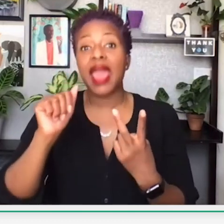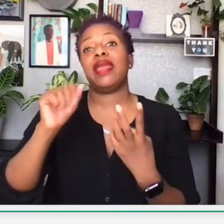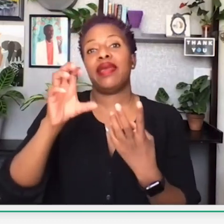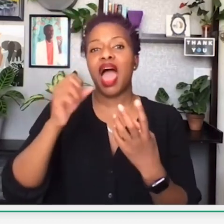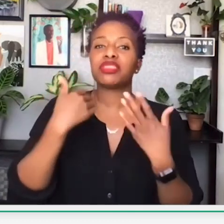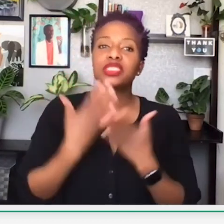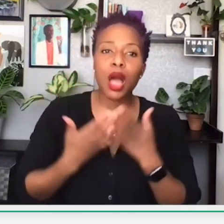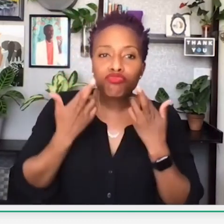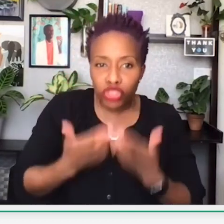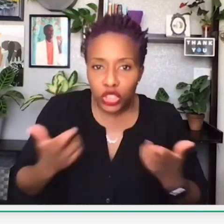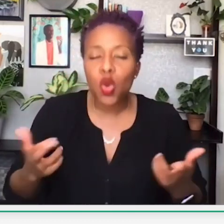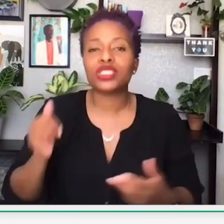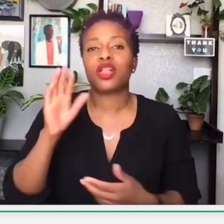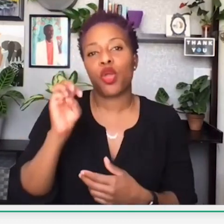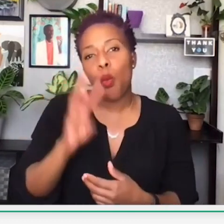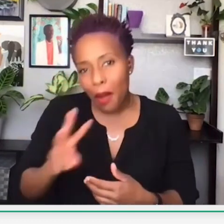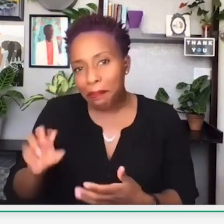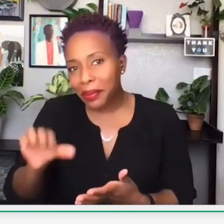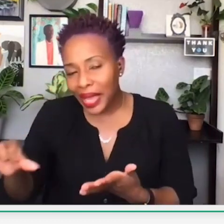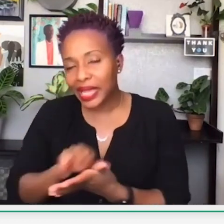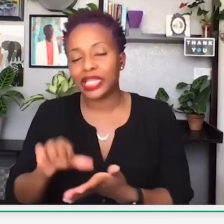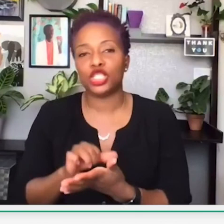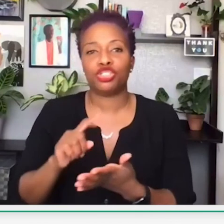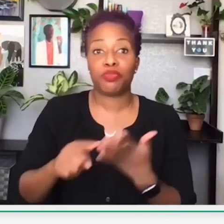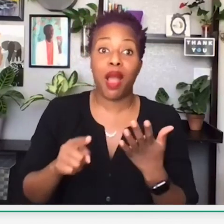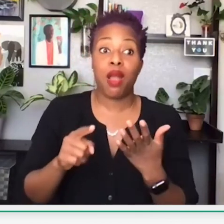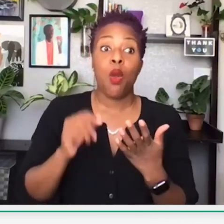black deaf businesses to shop from? So there are some resources on the web page.